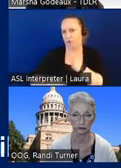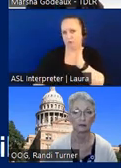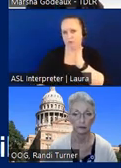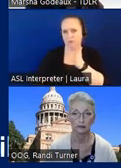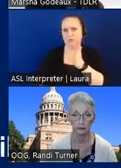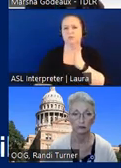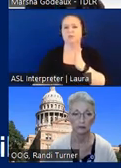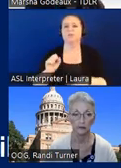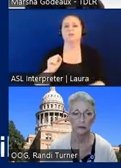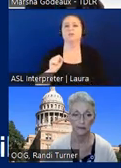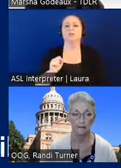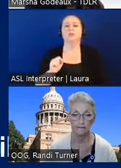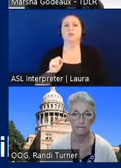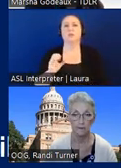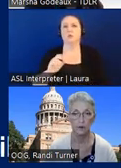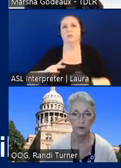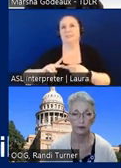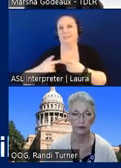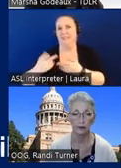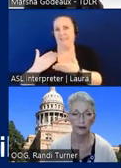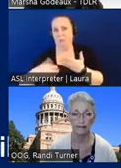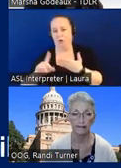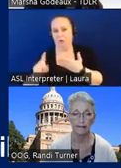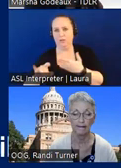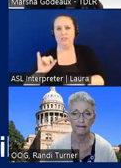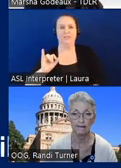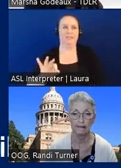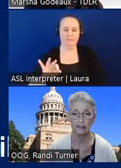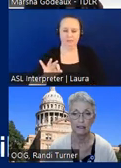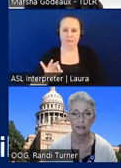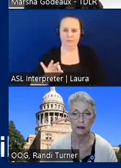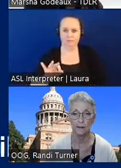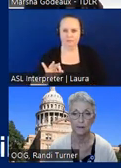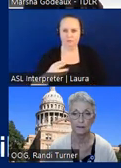so the second part to that question would be if you've got if you're using volunteers